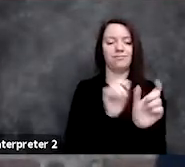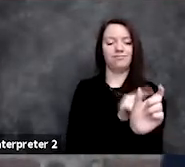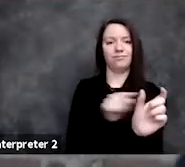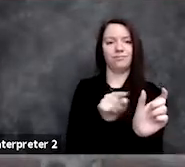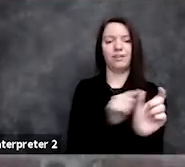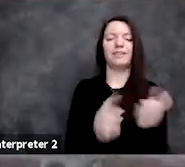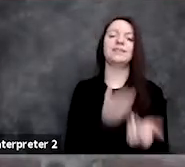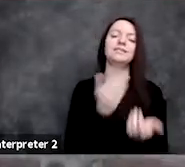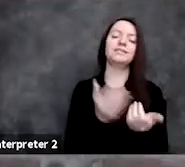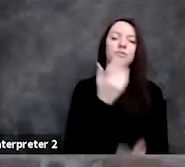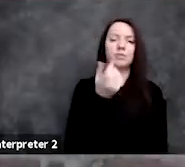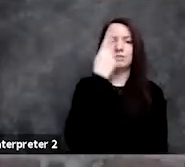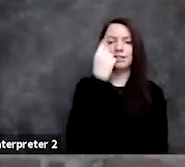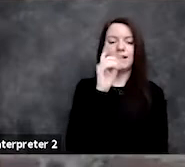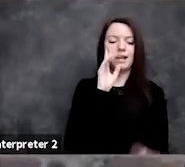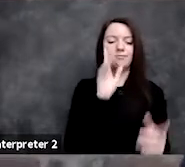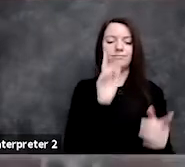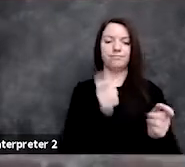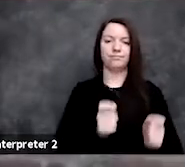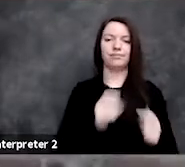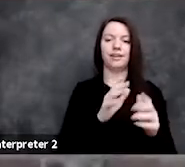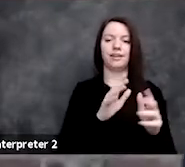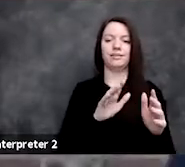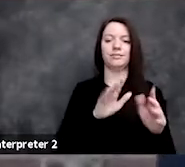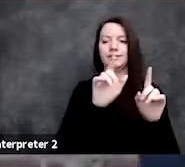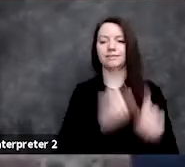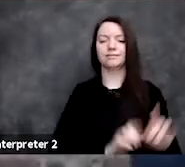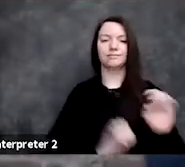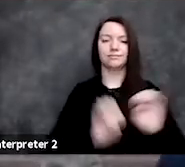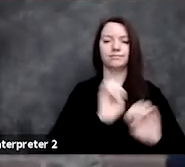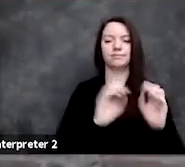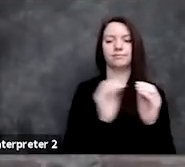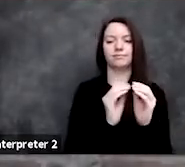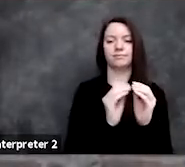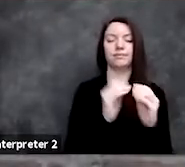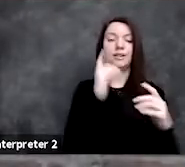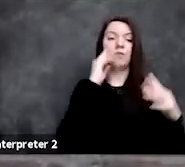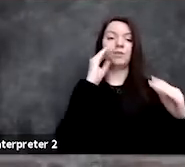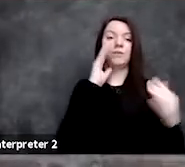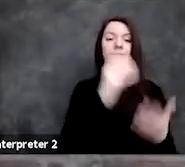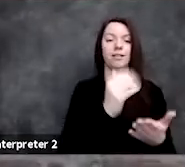and that we can do follow-up experiments on and that we hope will lead us to biological insight,